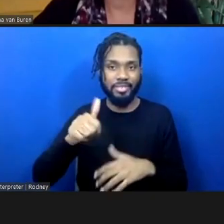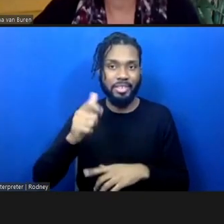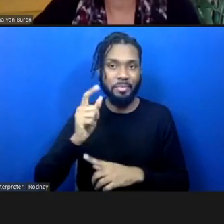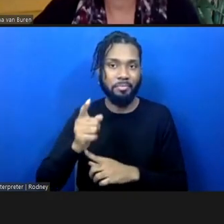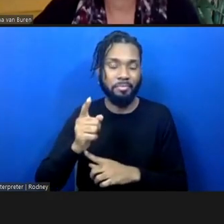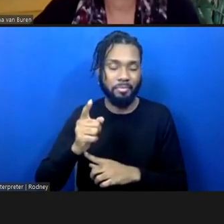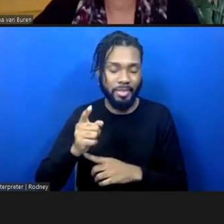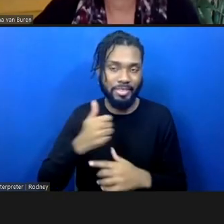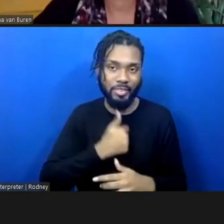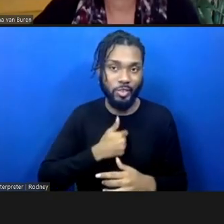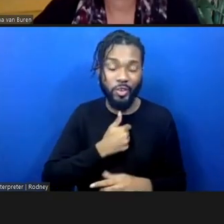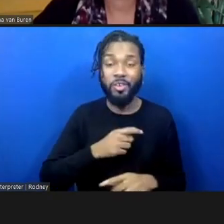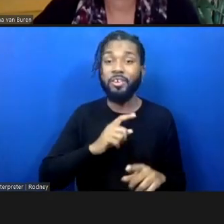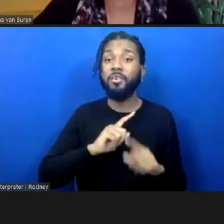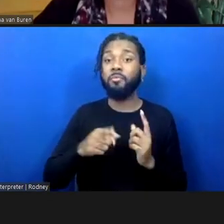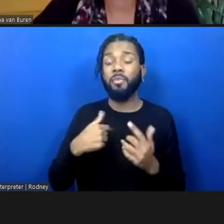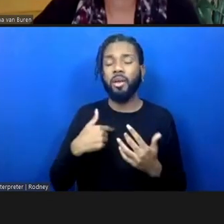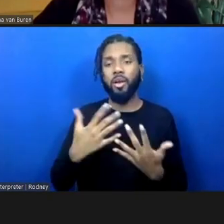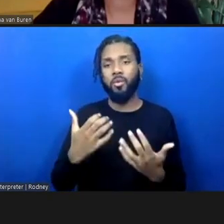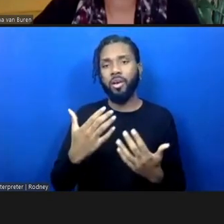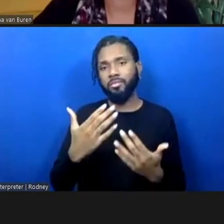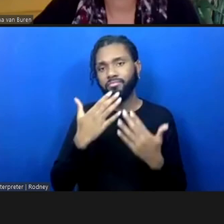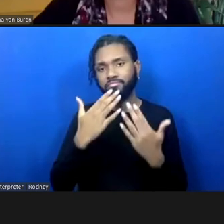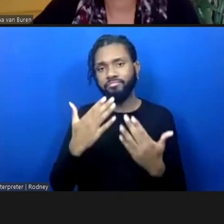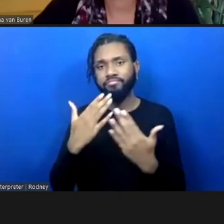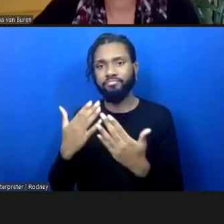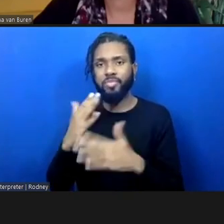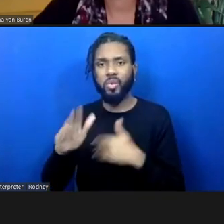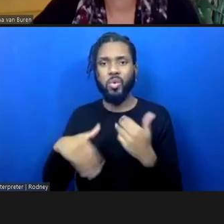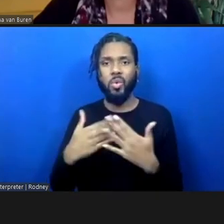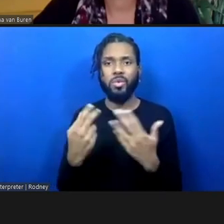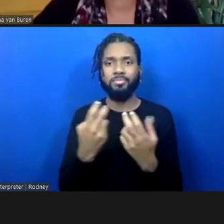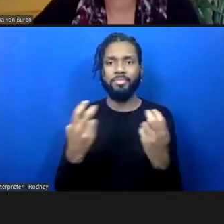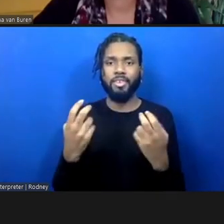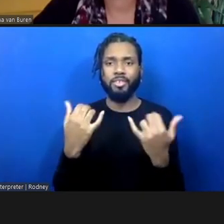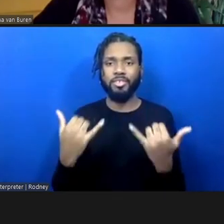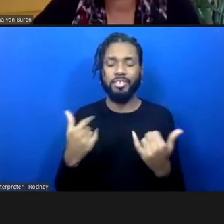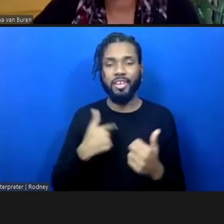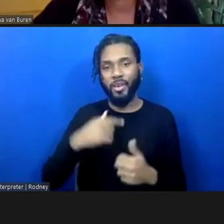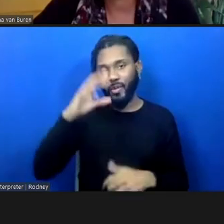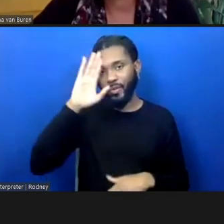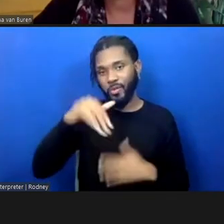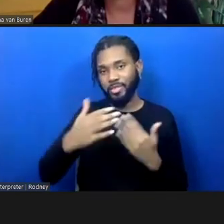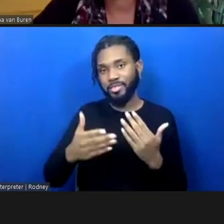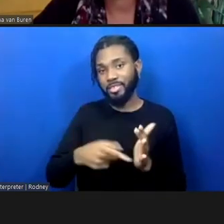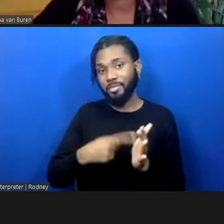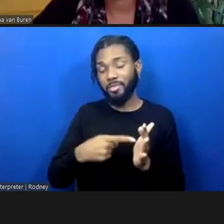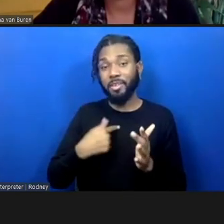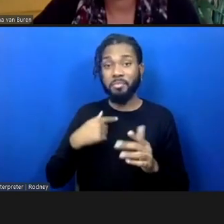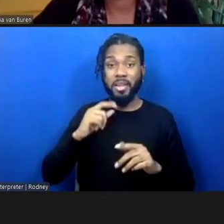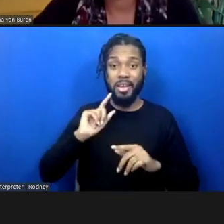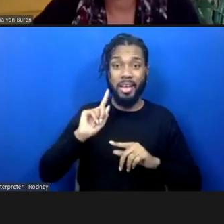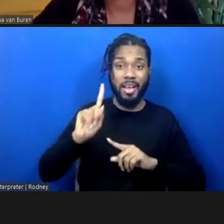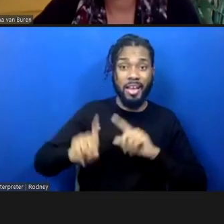appreciation to all of the speakers today. I know that sometimes I've asked some questions that aren't in your comfort